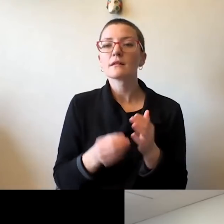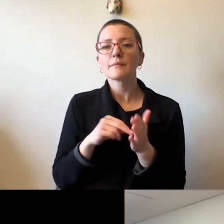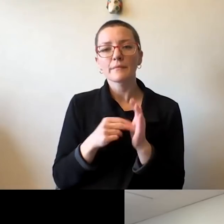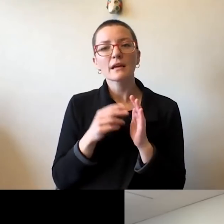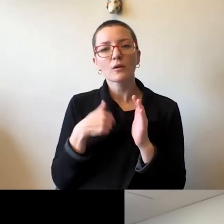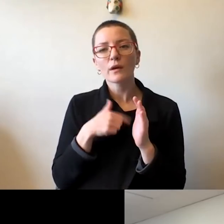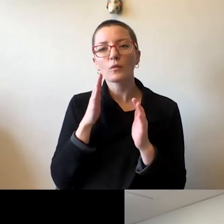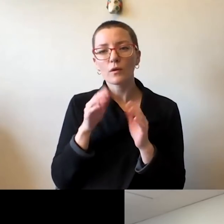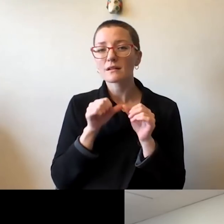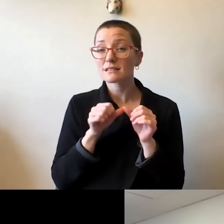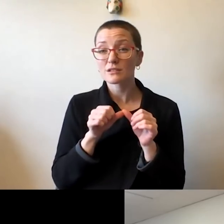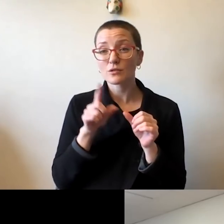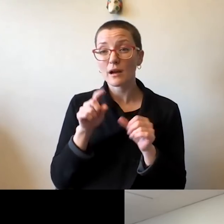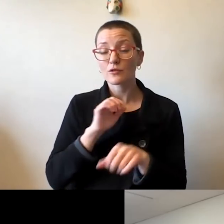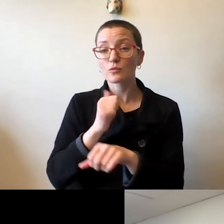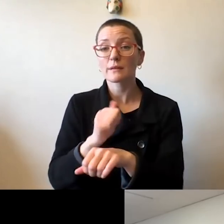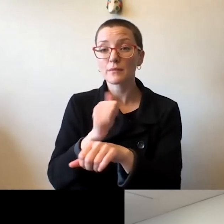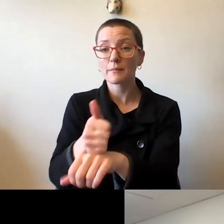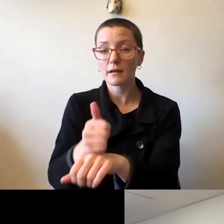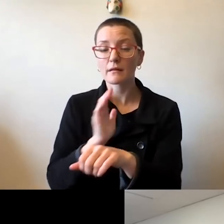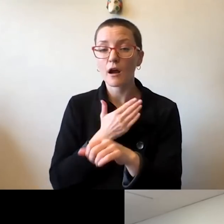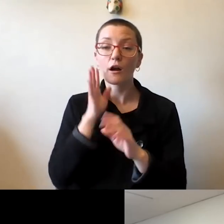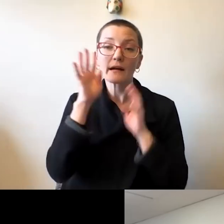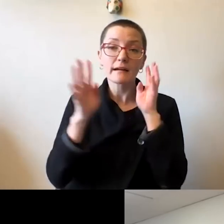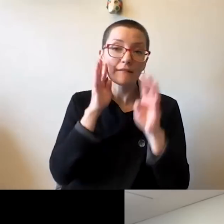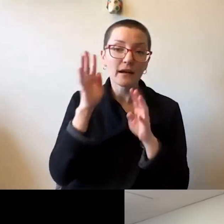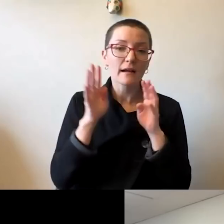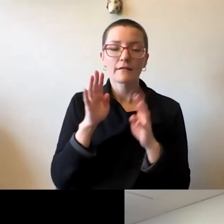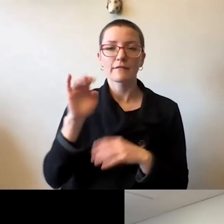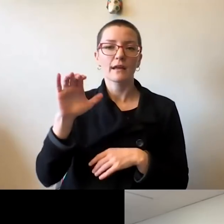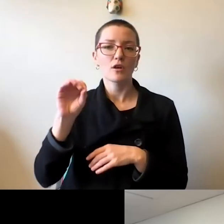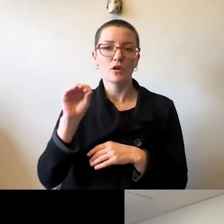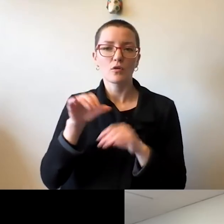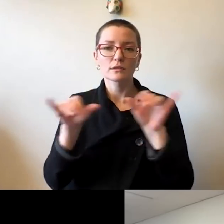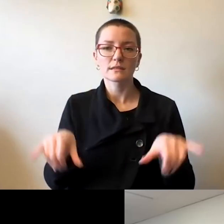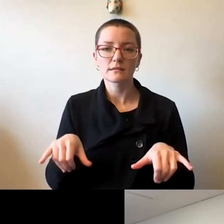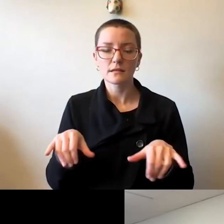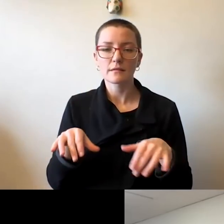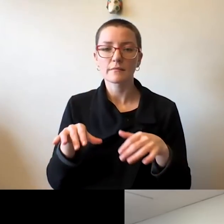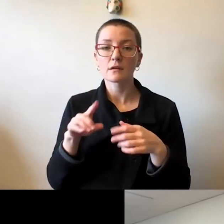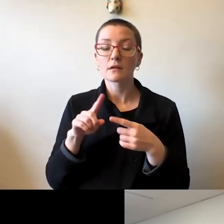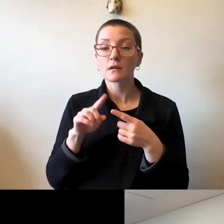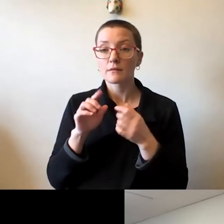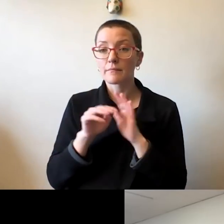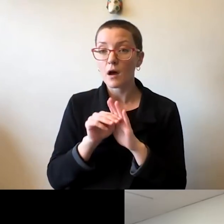continually implement our very innovative ecosystem with the modeling and the contact tracing and testing,